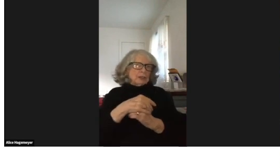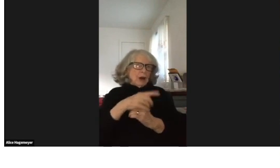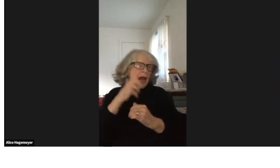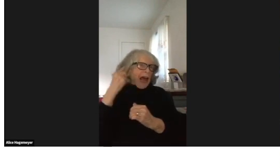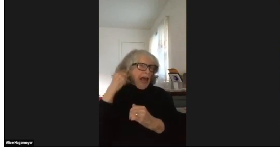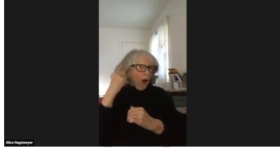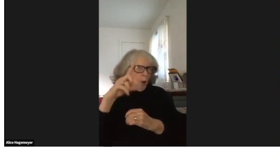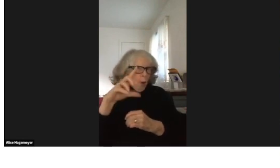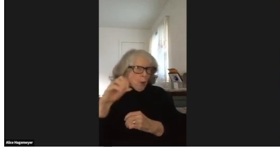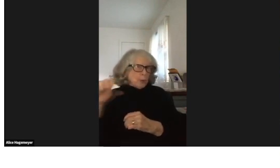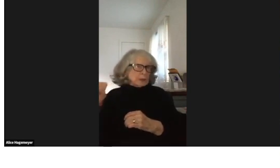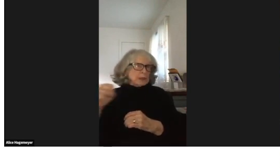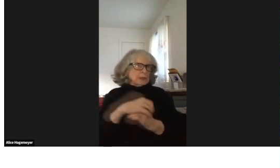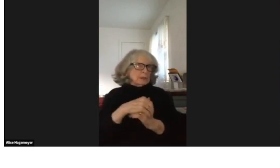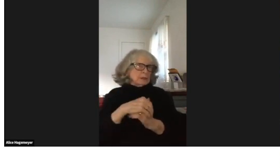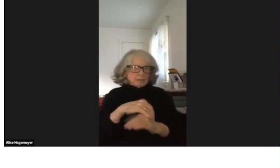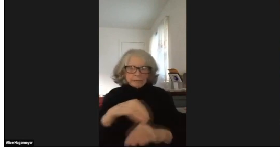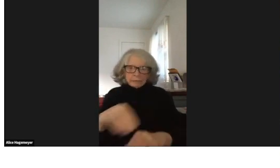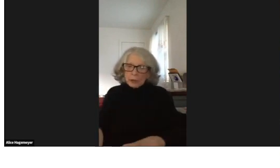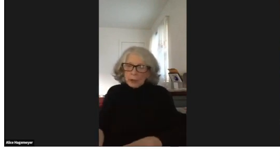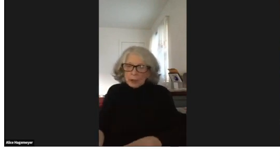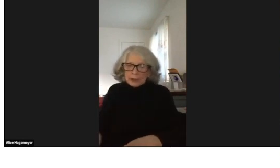there's hard of hearing, hearing loss.